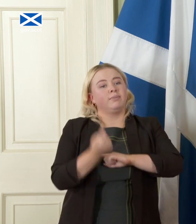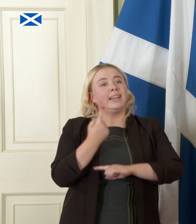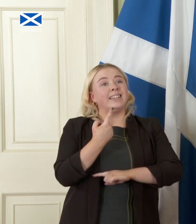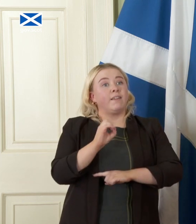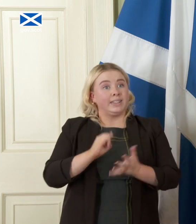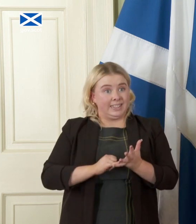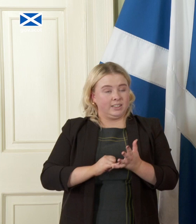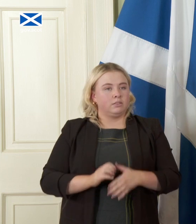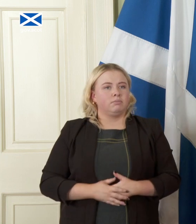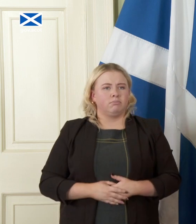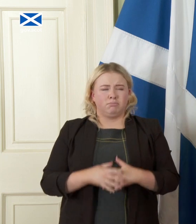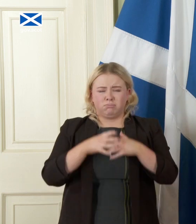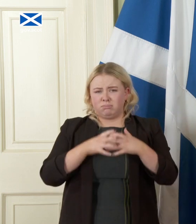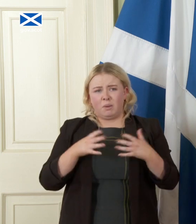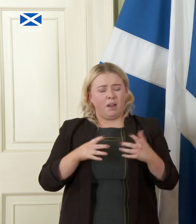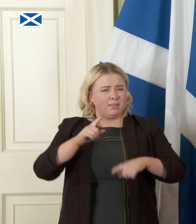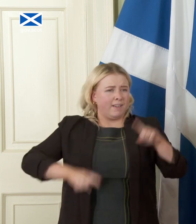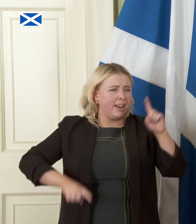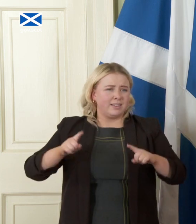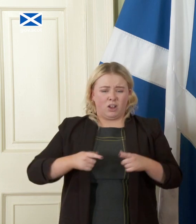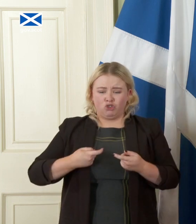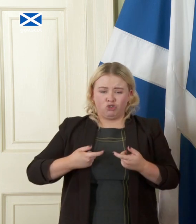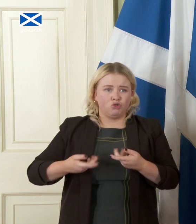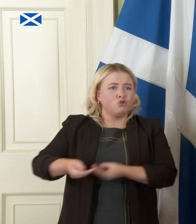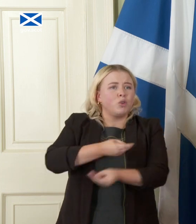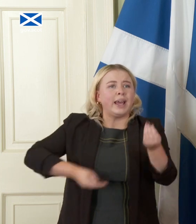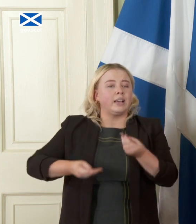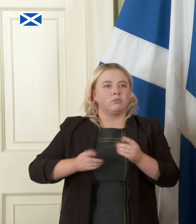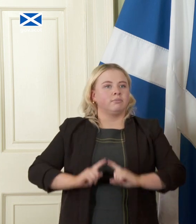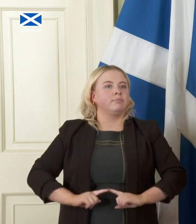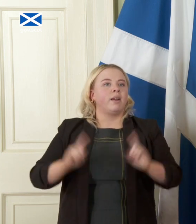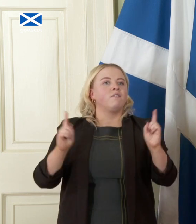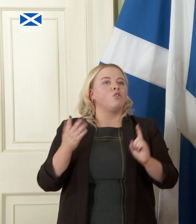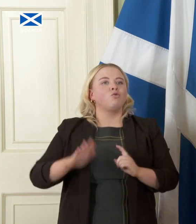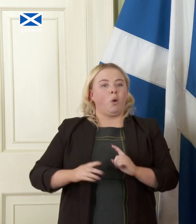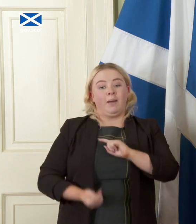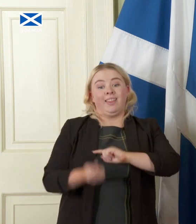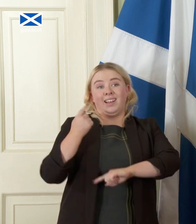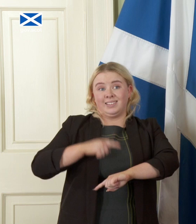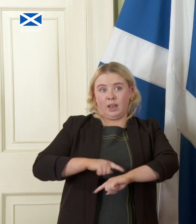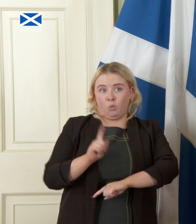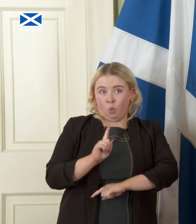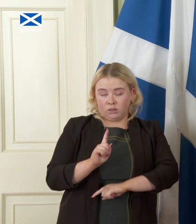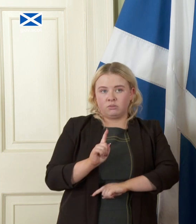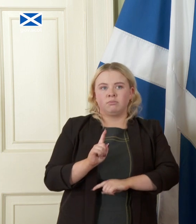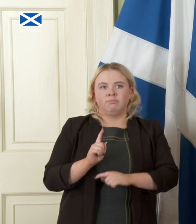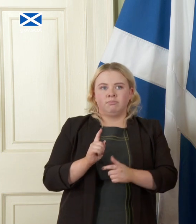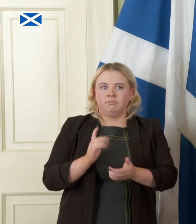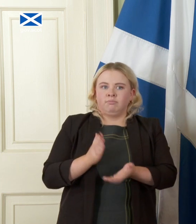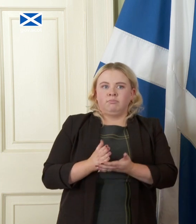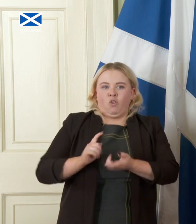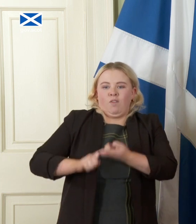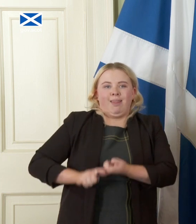it massively diversifies its trade away from what at that time was substantial reliance on the UK